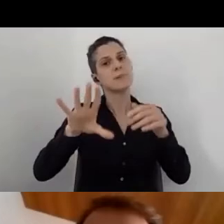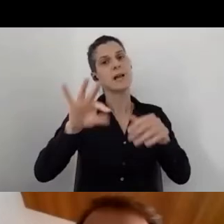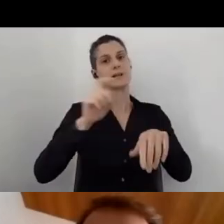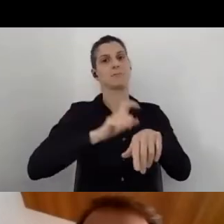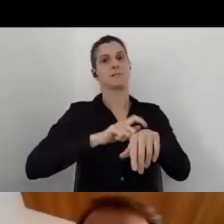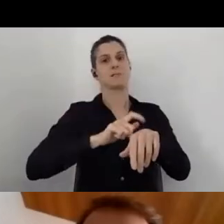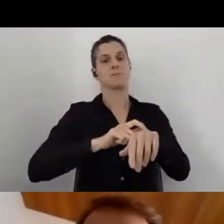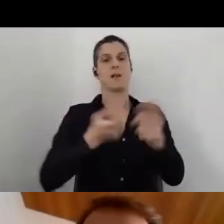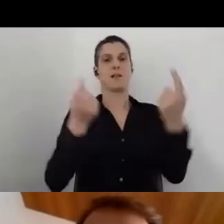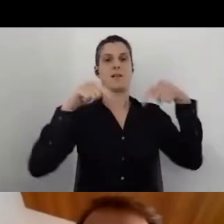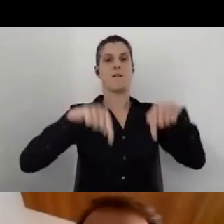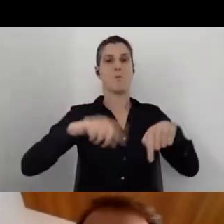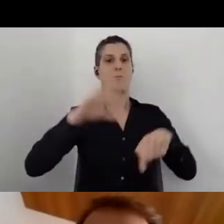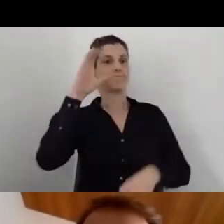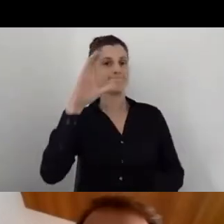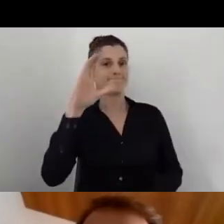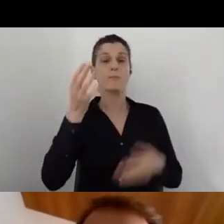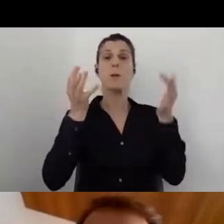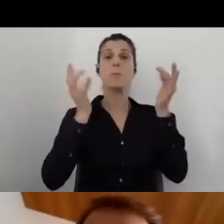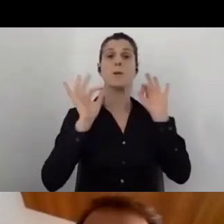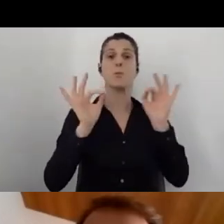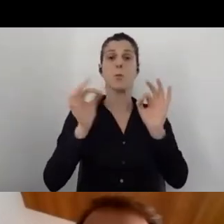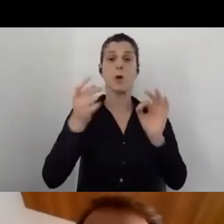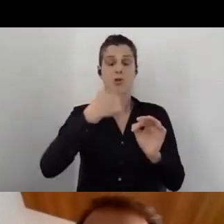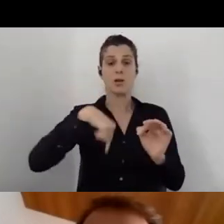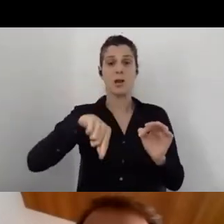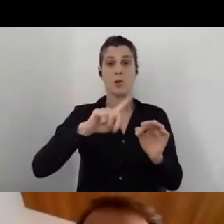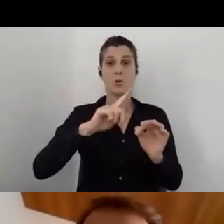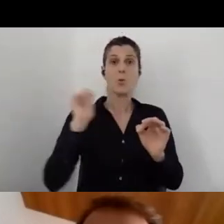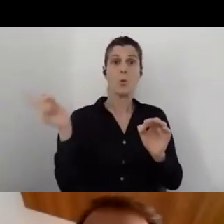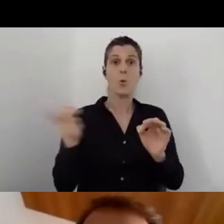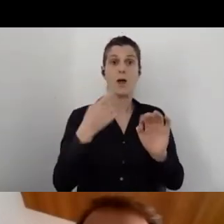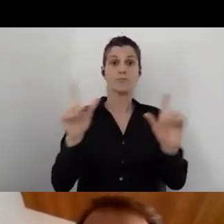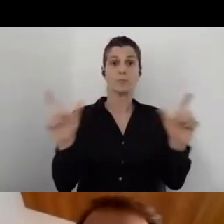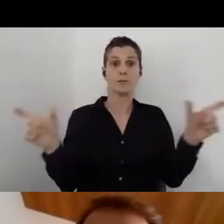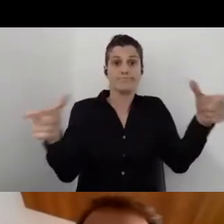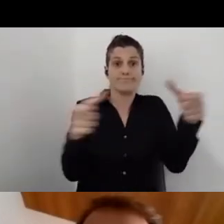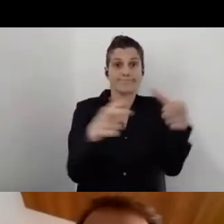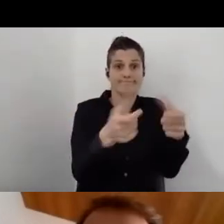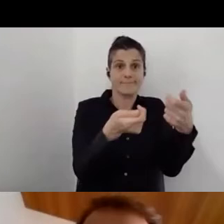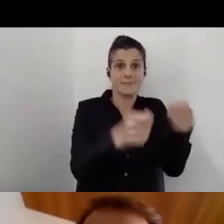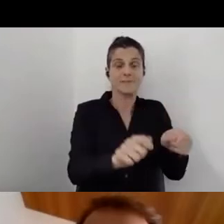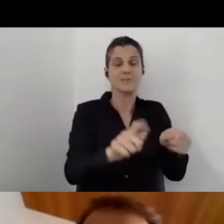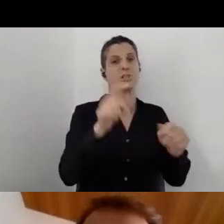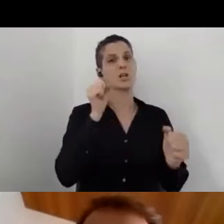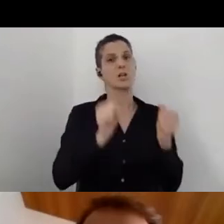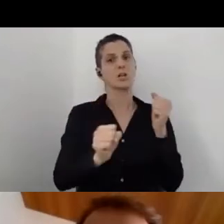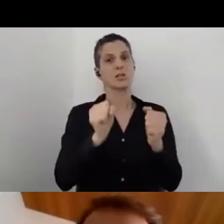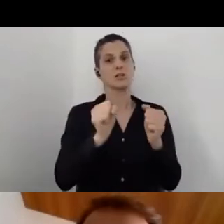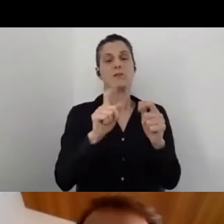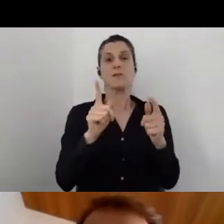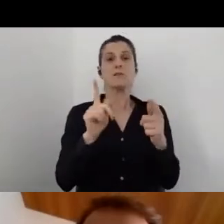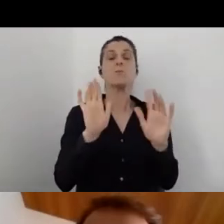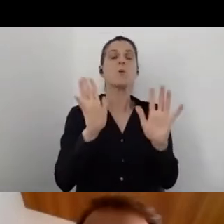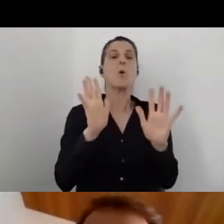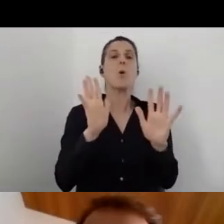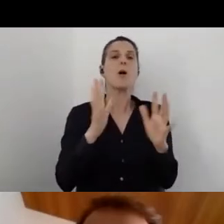especially when we are all in isolation. It's really heartwarming to know that we have